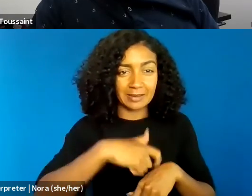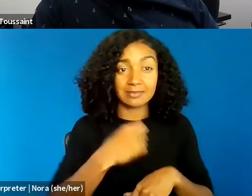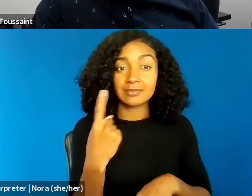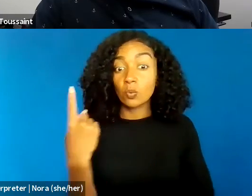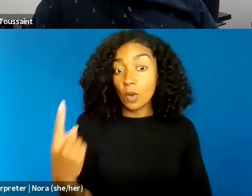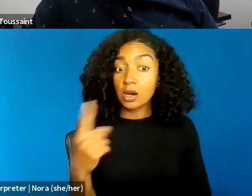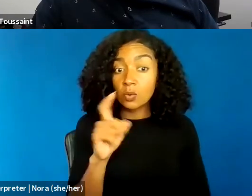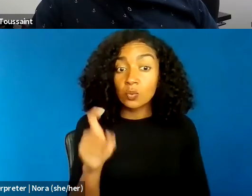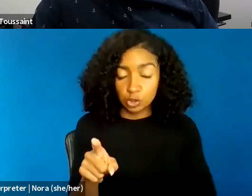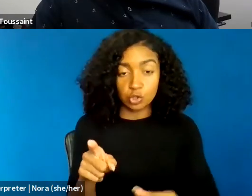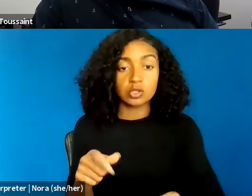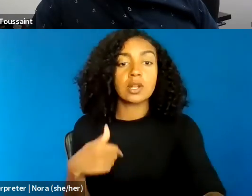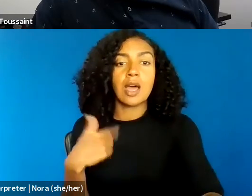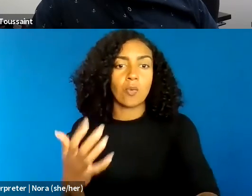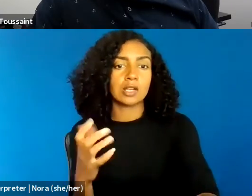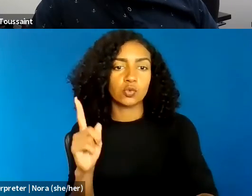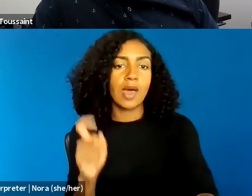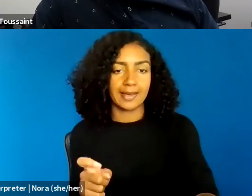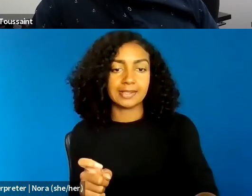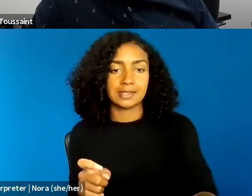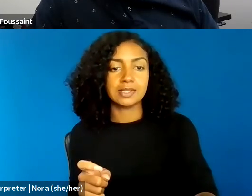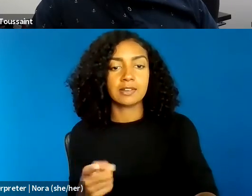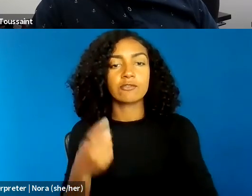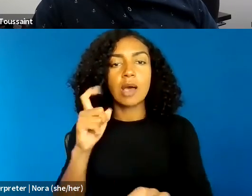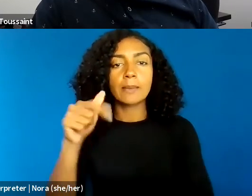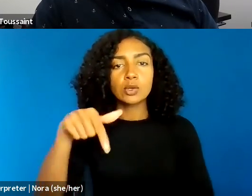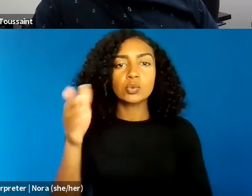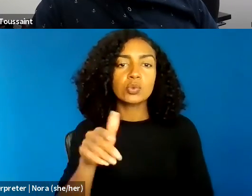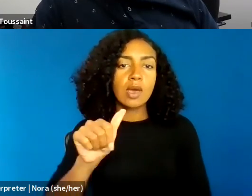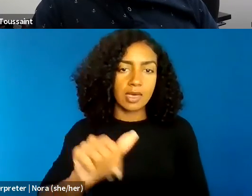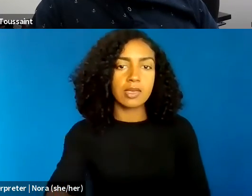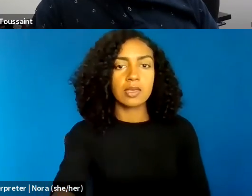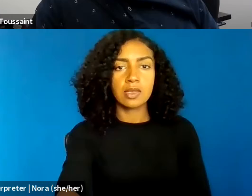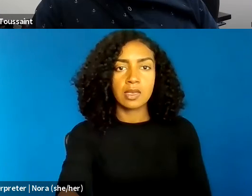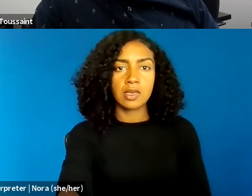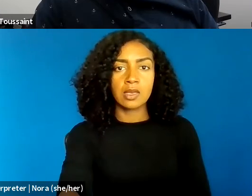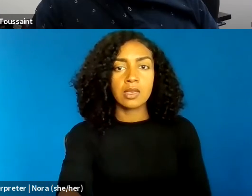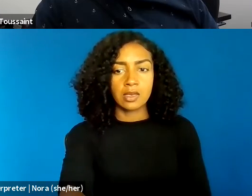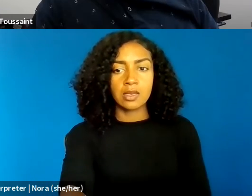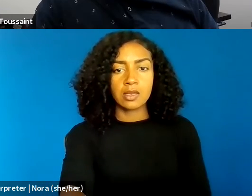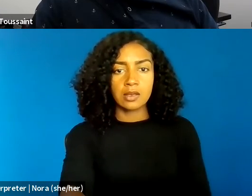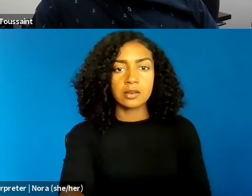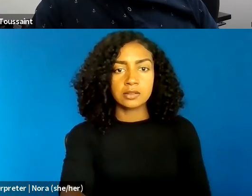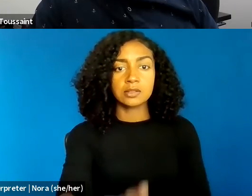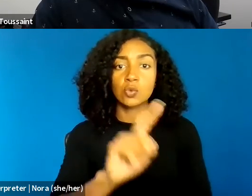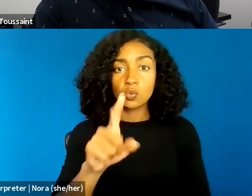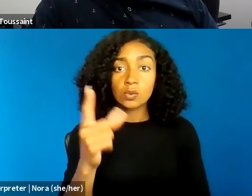that I wanted to ask from the Q&A real quick, and this question is what will be the future